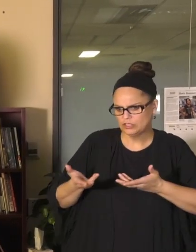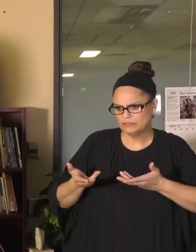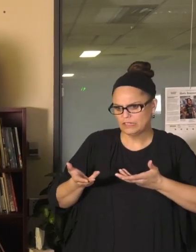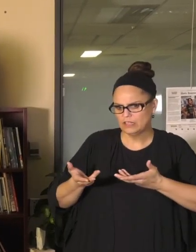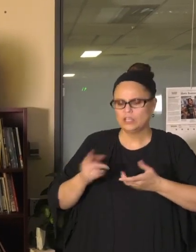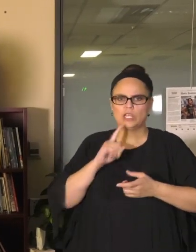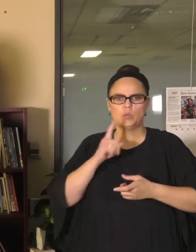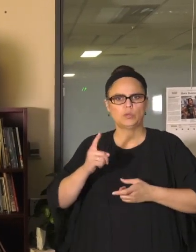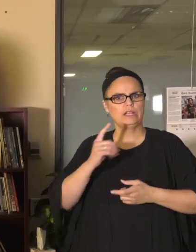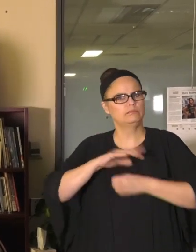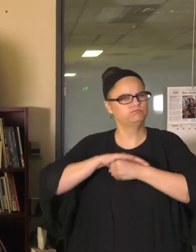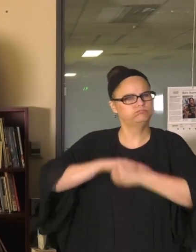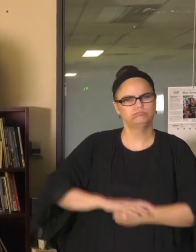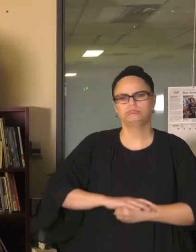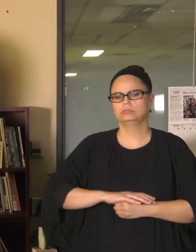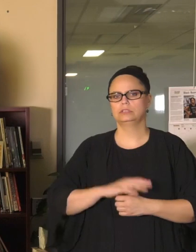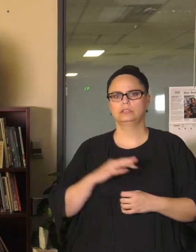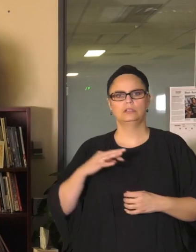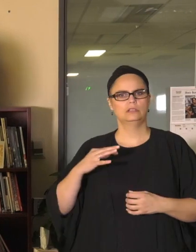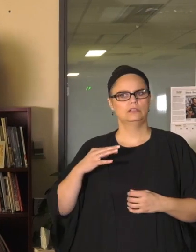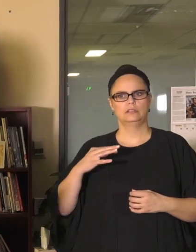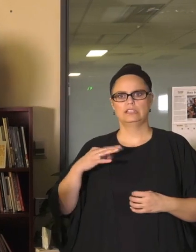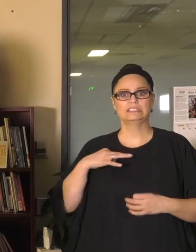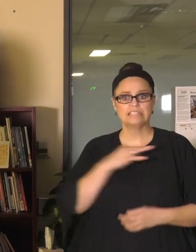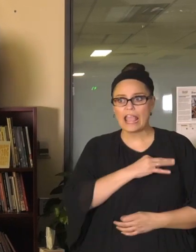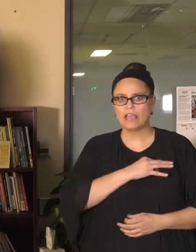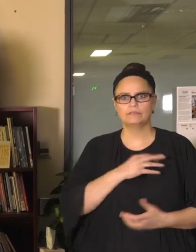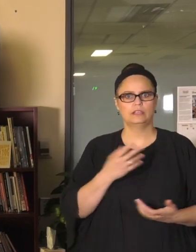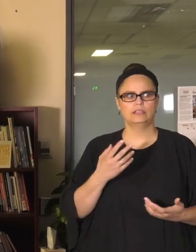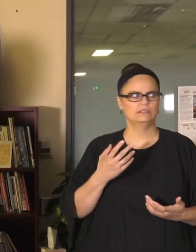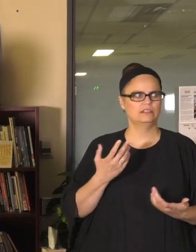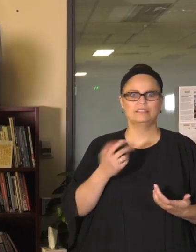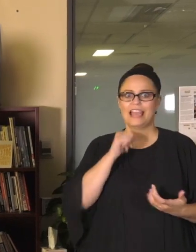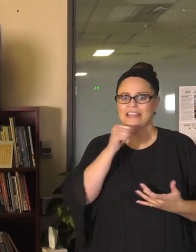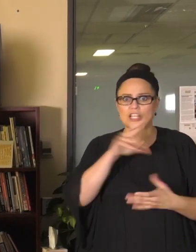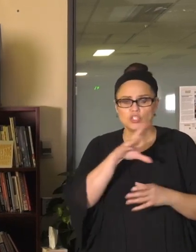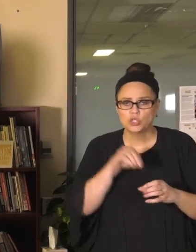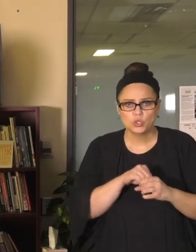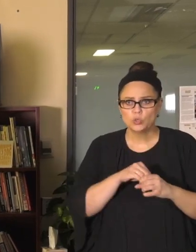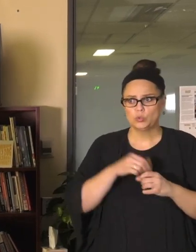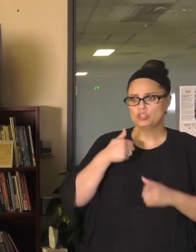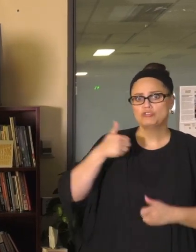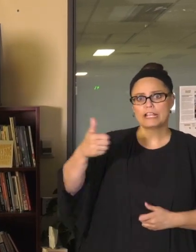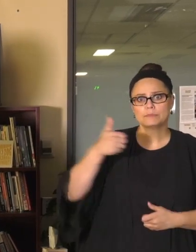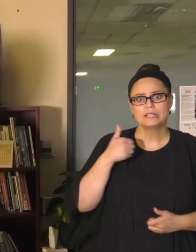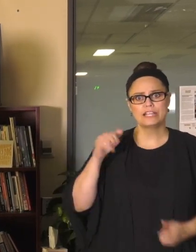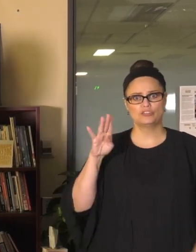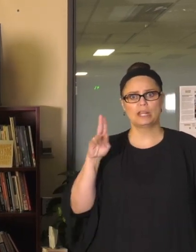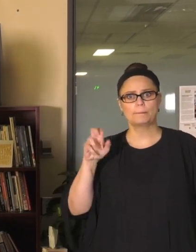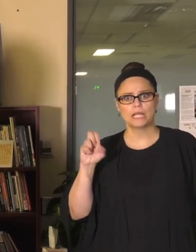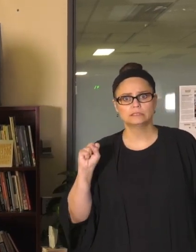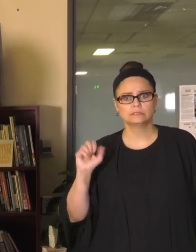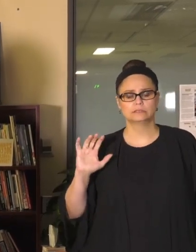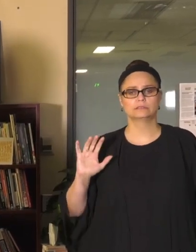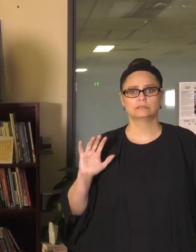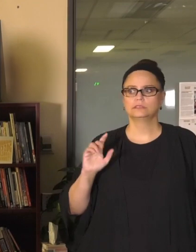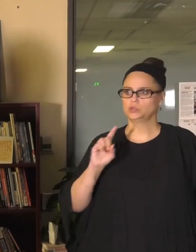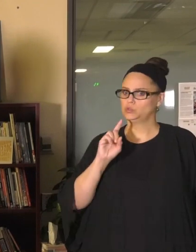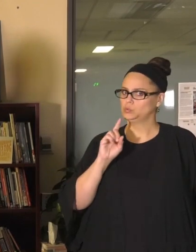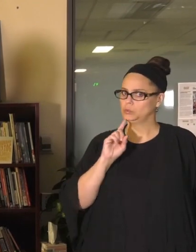about every level and we haven't even talked about bus or transportation yet. This is just our in-person staffing that would have to work with our students.